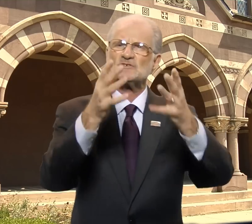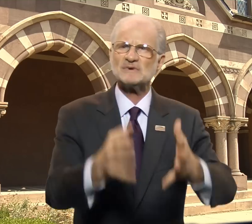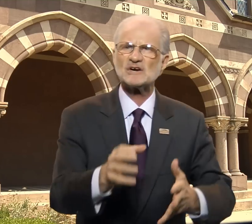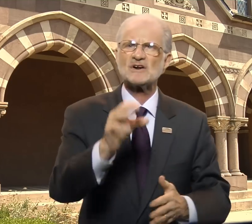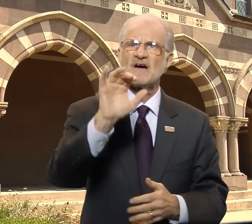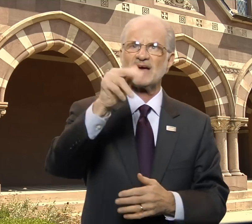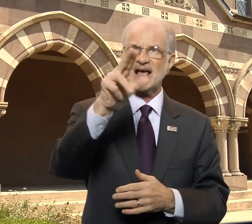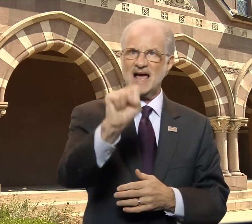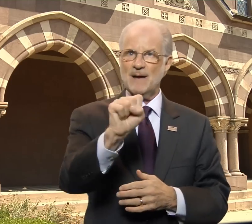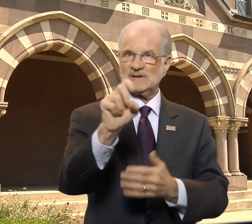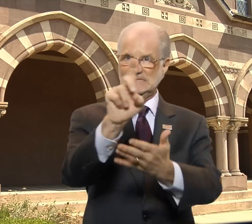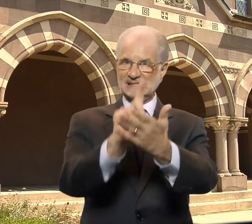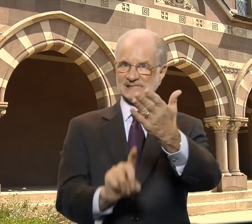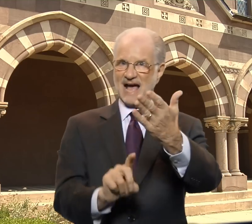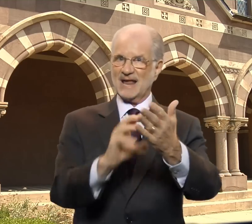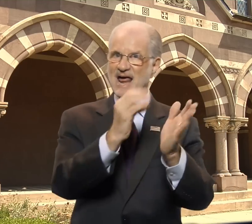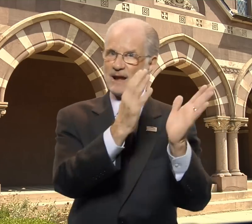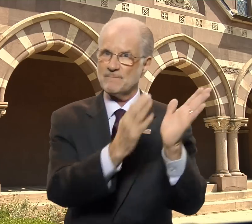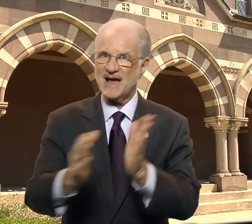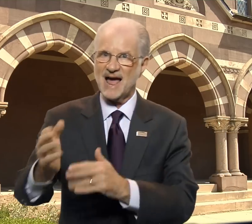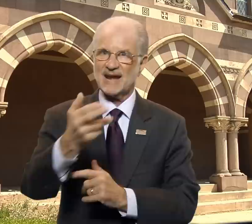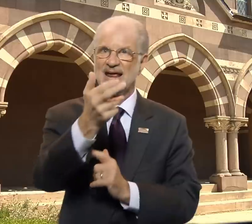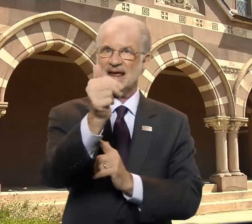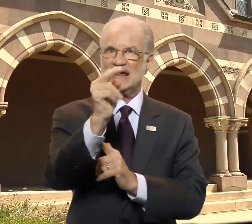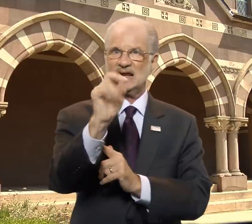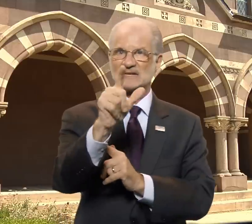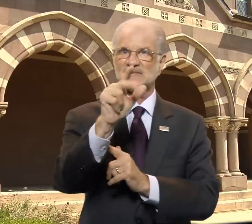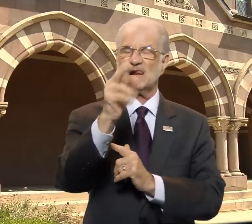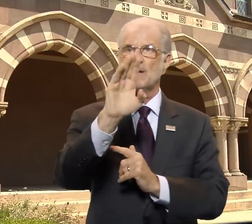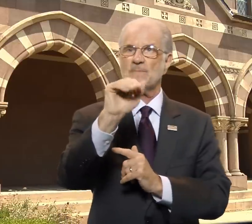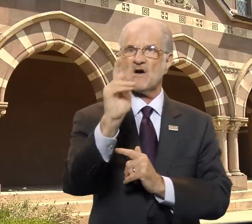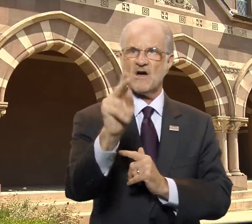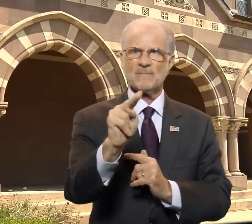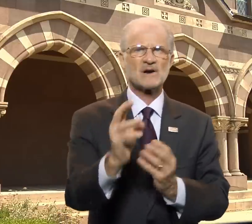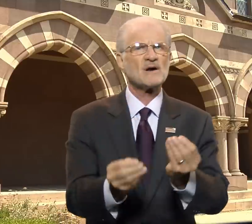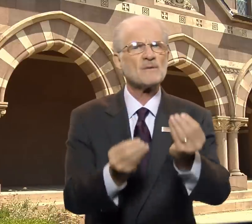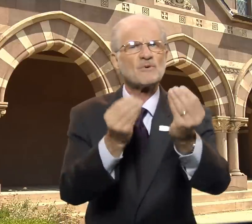Director of Campus Design and Planning, Hansel Bauman,